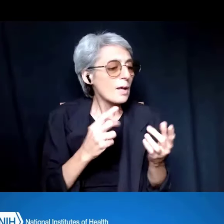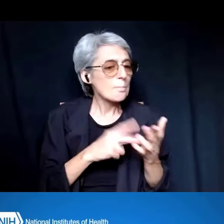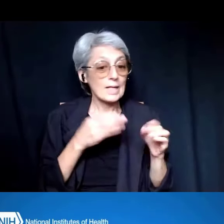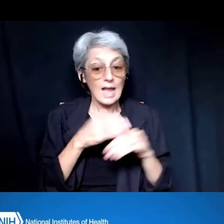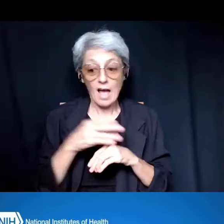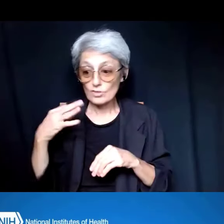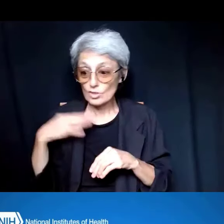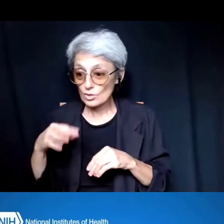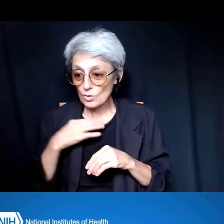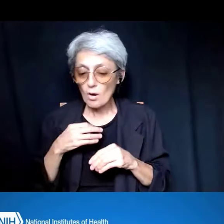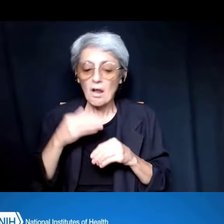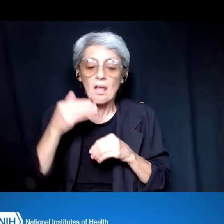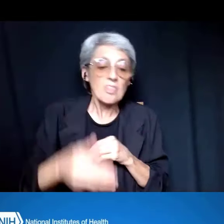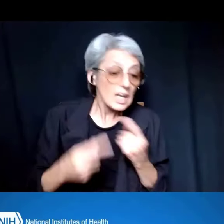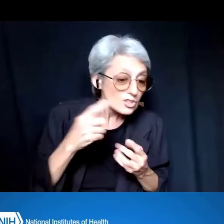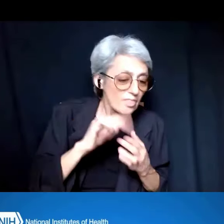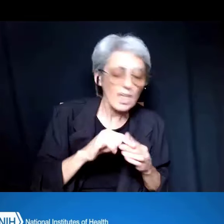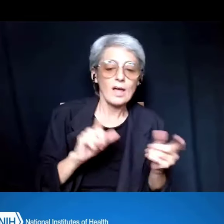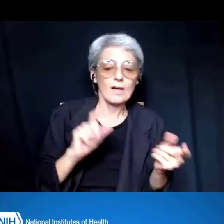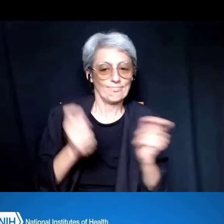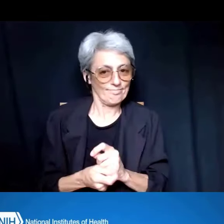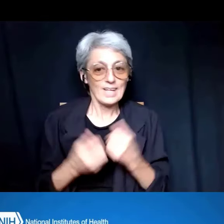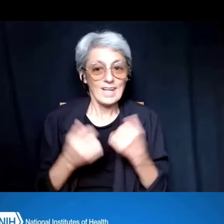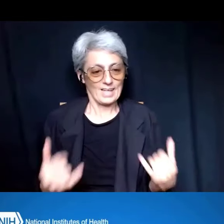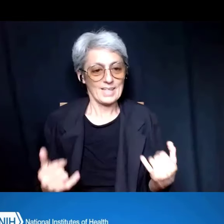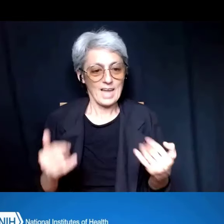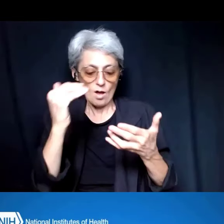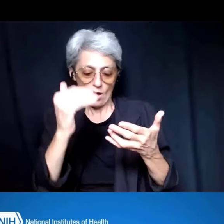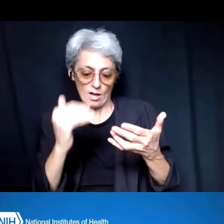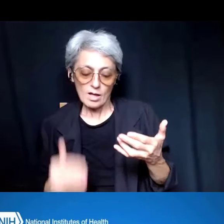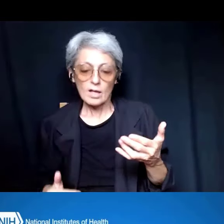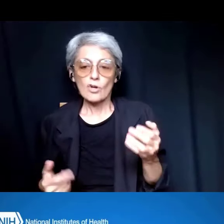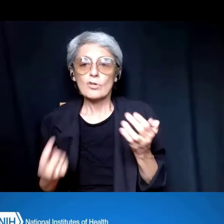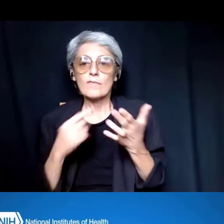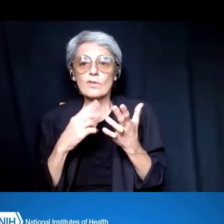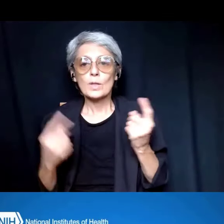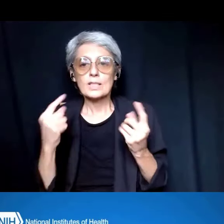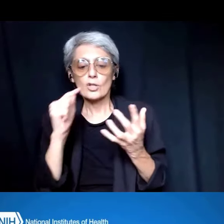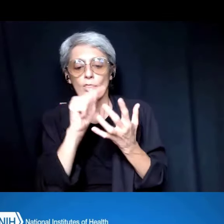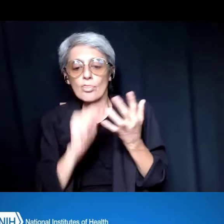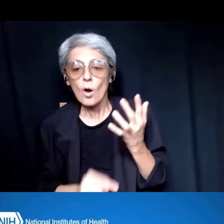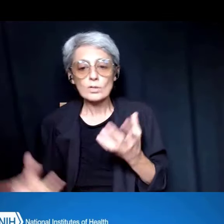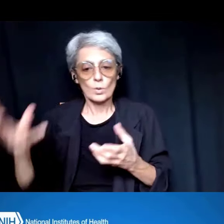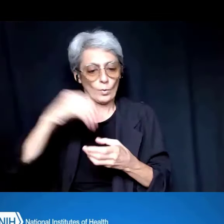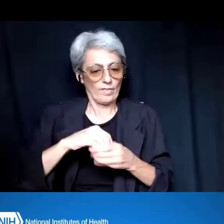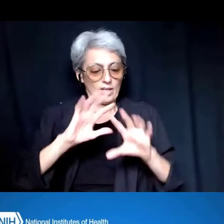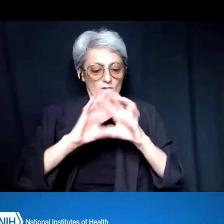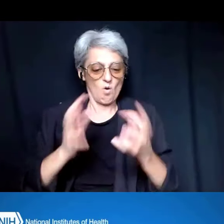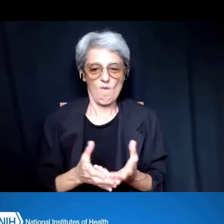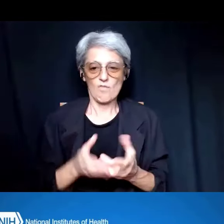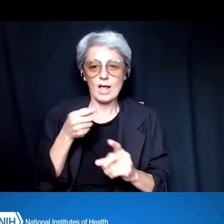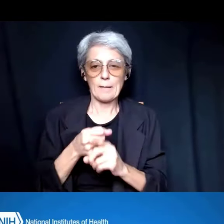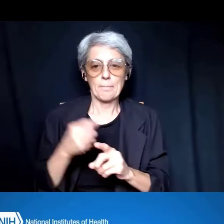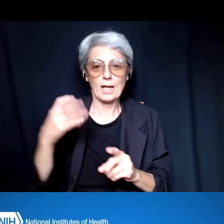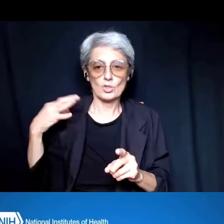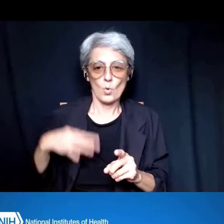to being elements that reviewers can consider as part of the overall impact score. So, we'll talk about that more later.